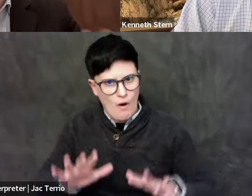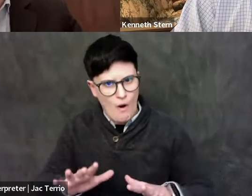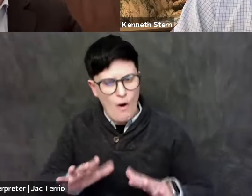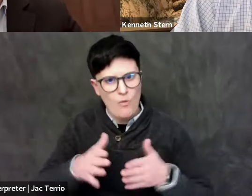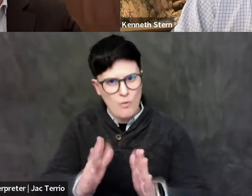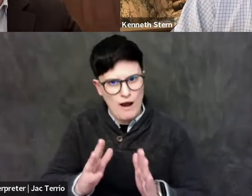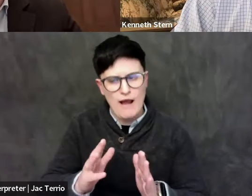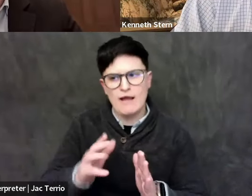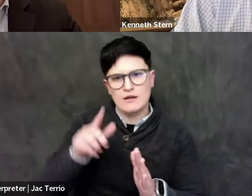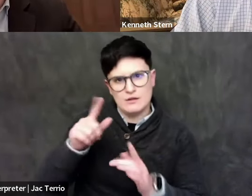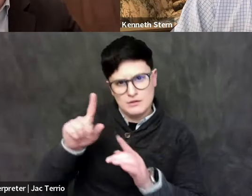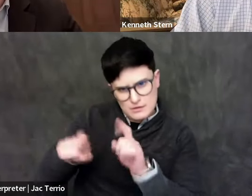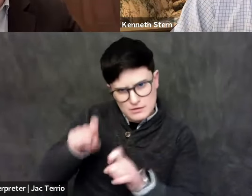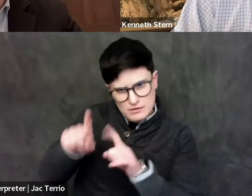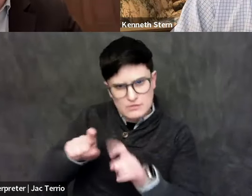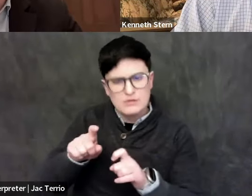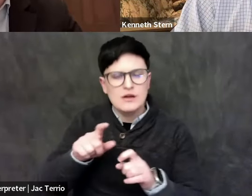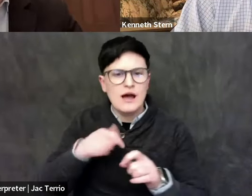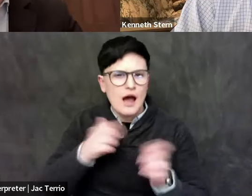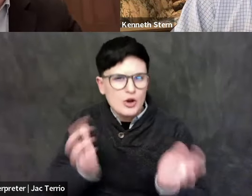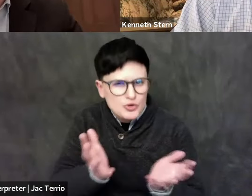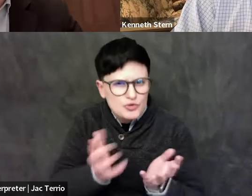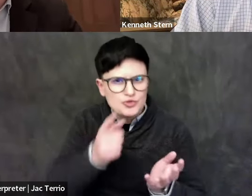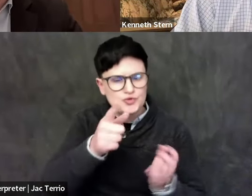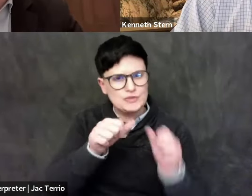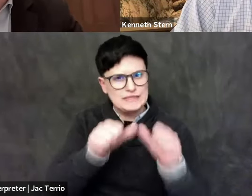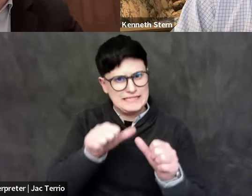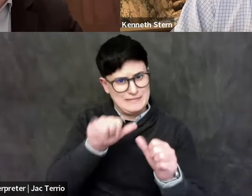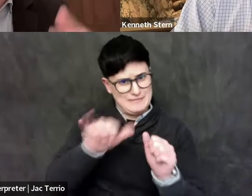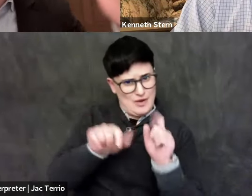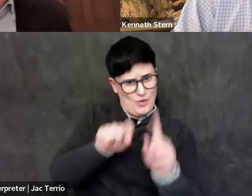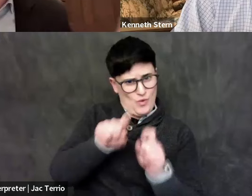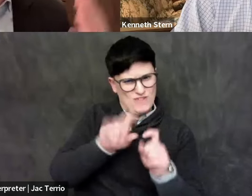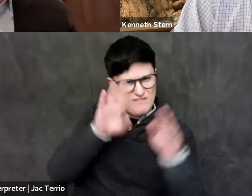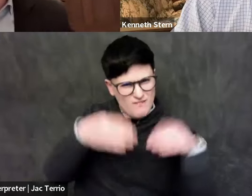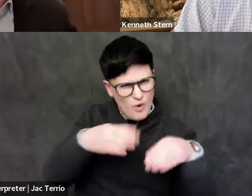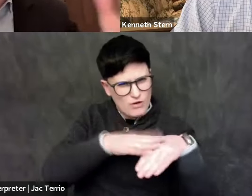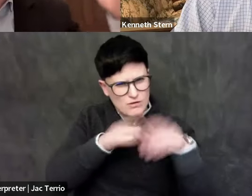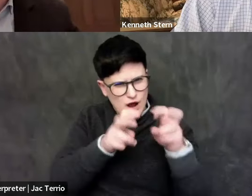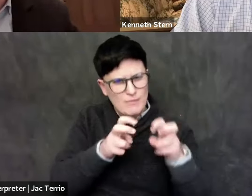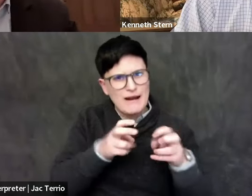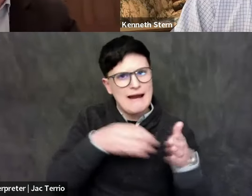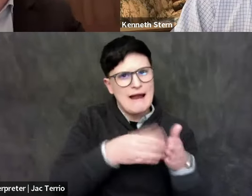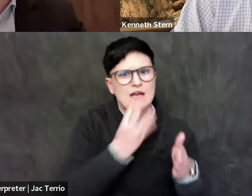And I urge you to keep the questions focused on the issue of anti-Semitism. You know, there are many other topics,